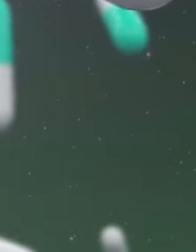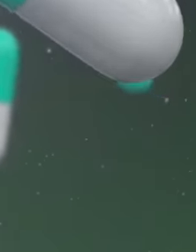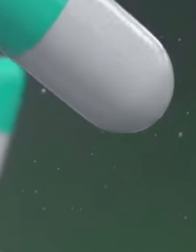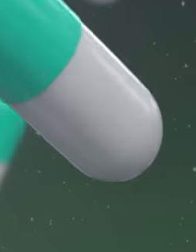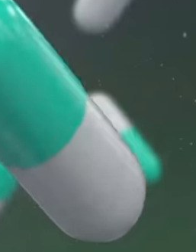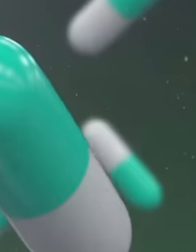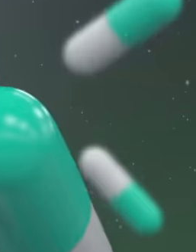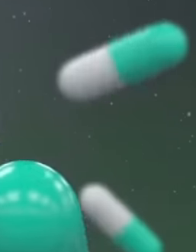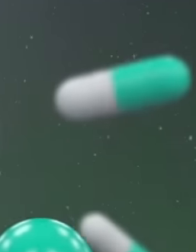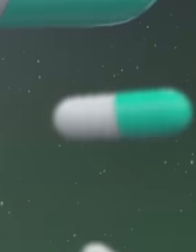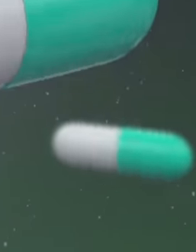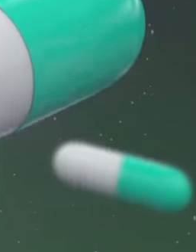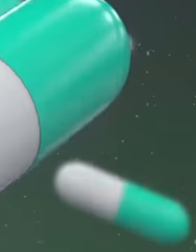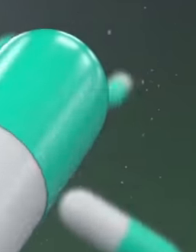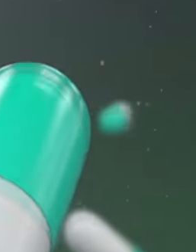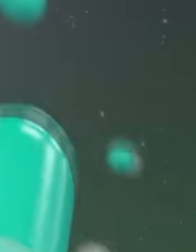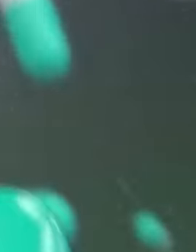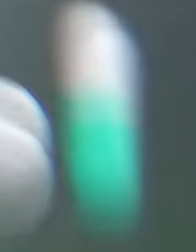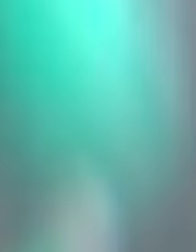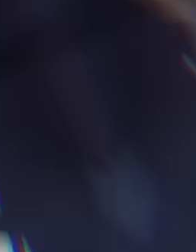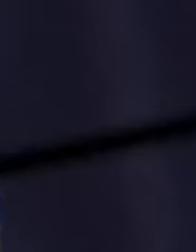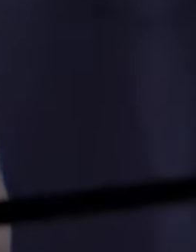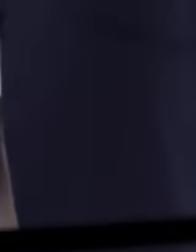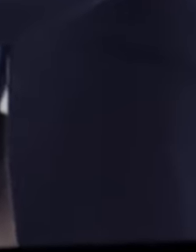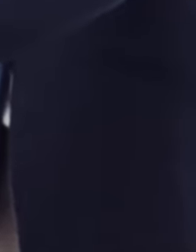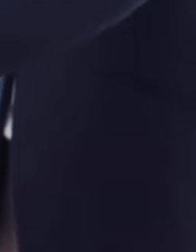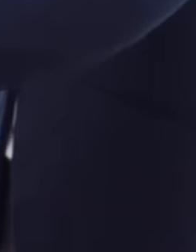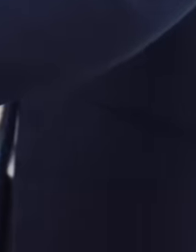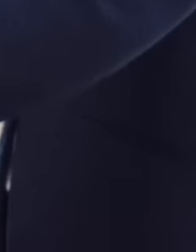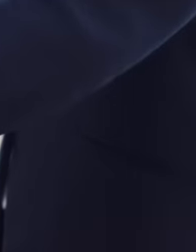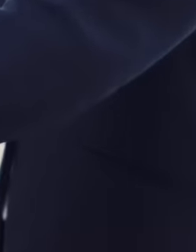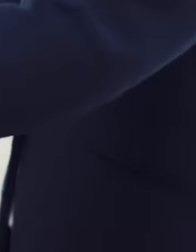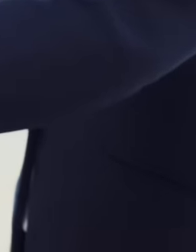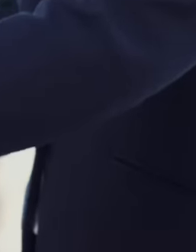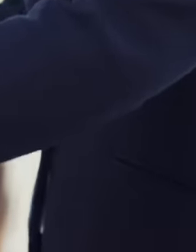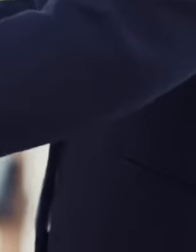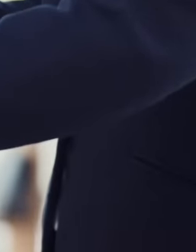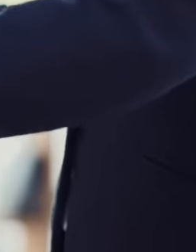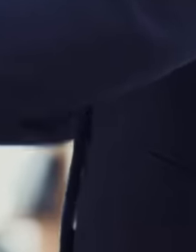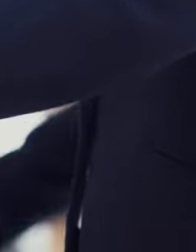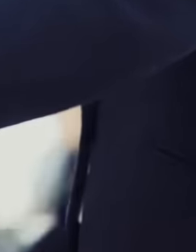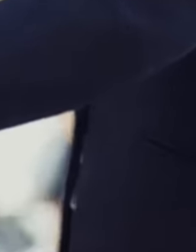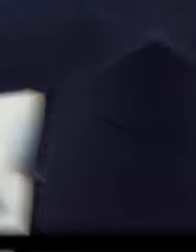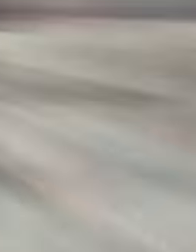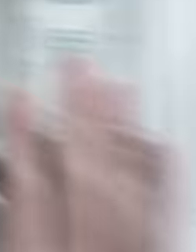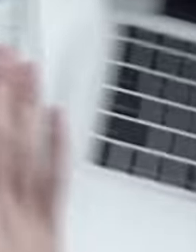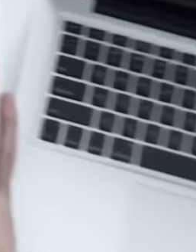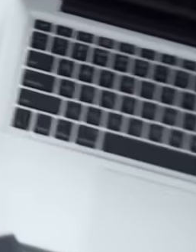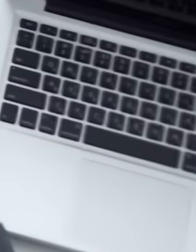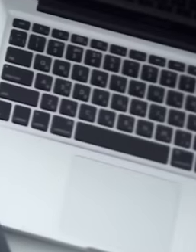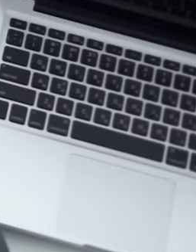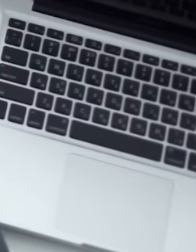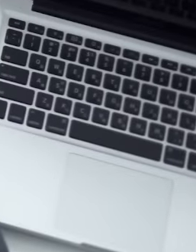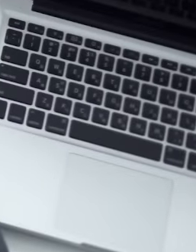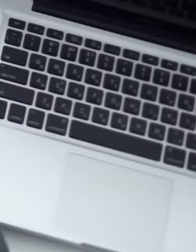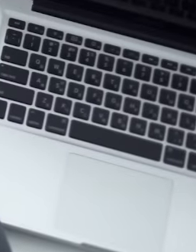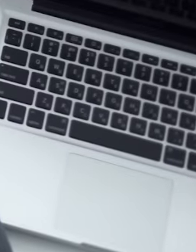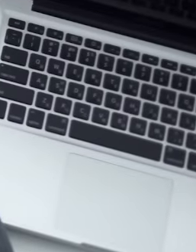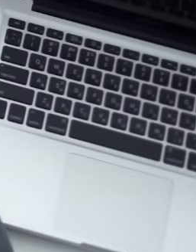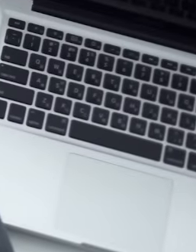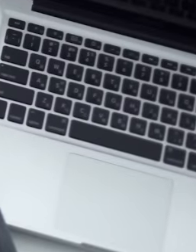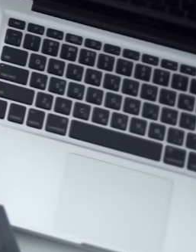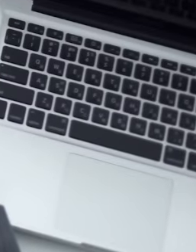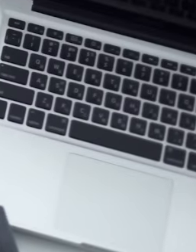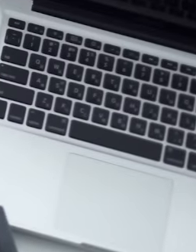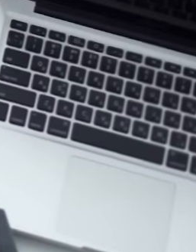this was a great business for these businessmen who for many years made